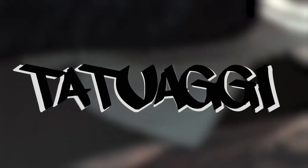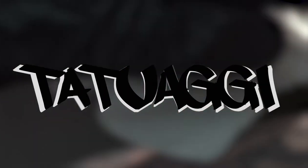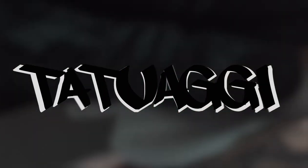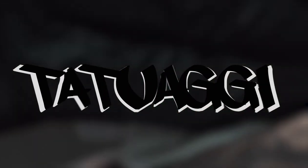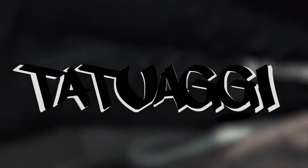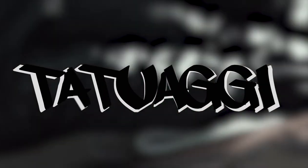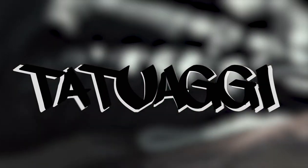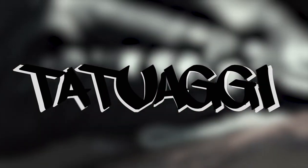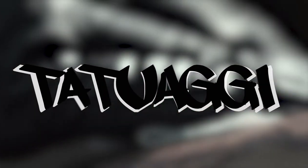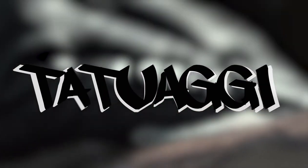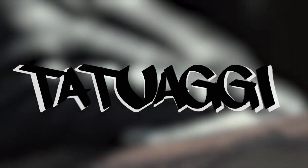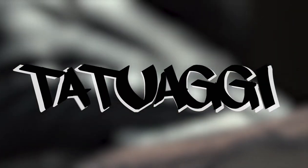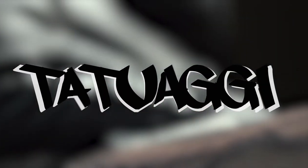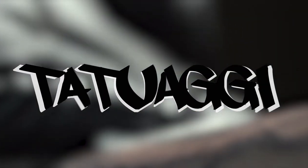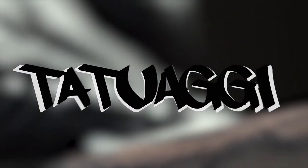Tattoos.